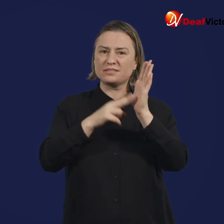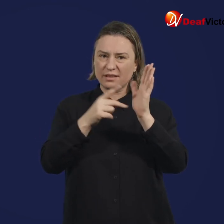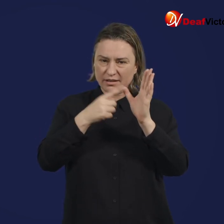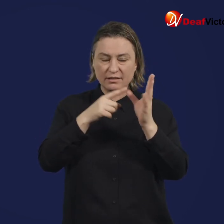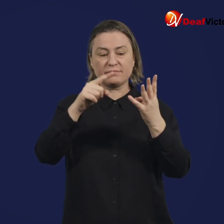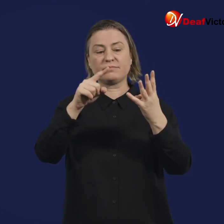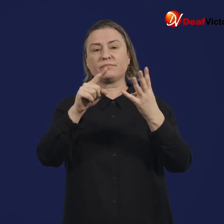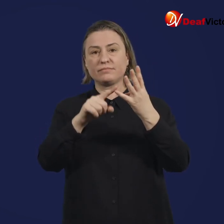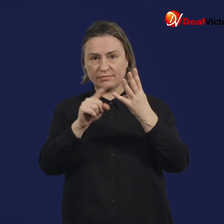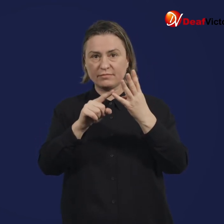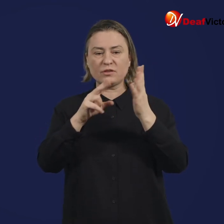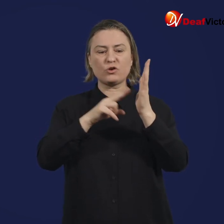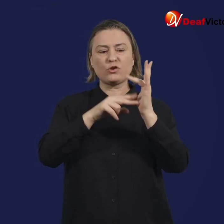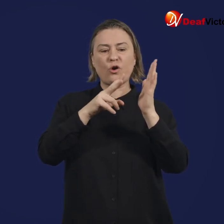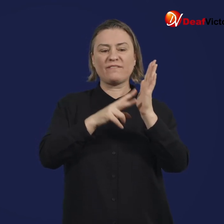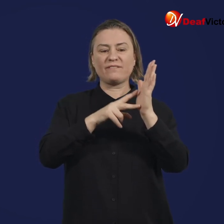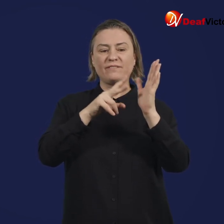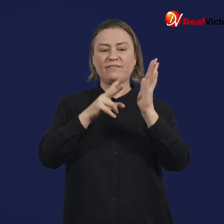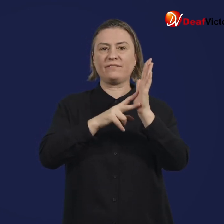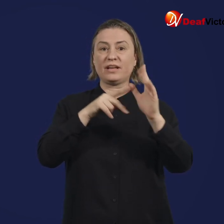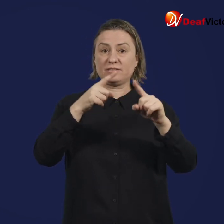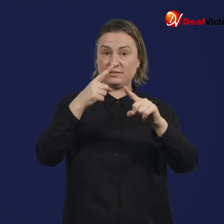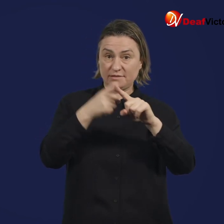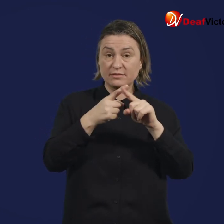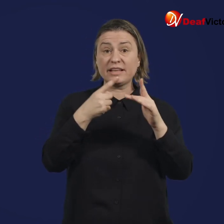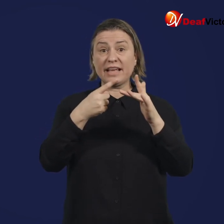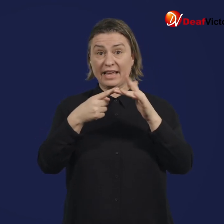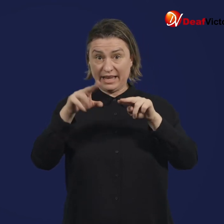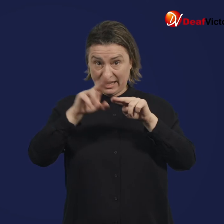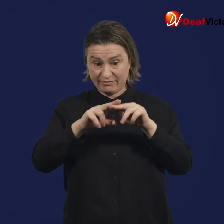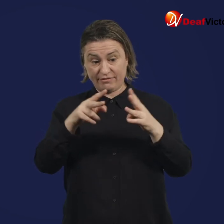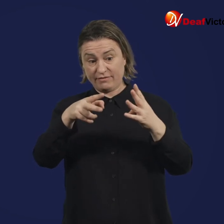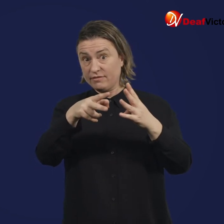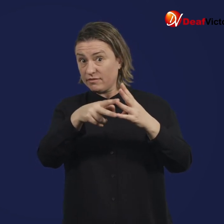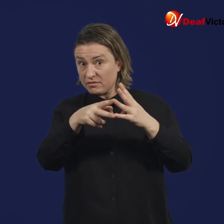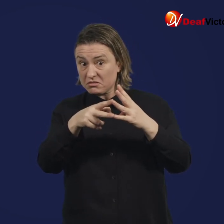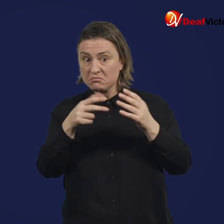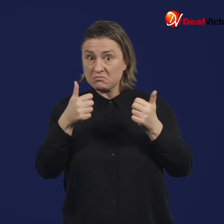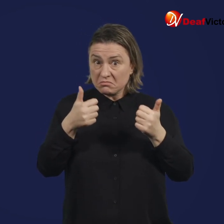however, two further COVID-19 vaccines are pending approval and rollout in Australia, Moderna and Novavax.